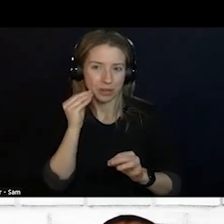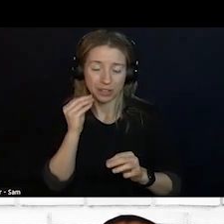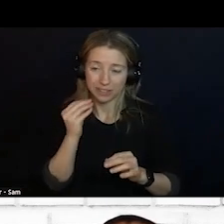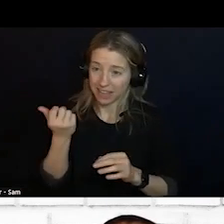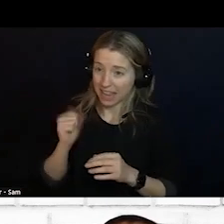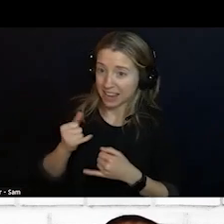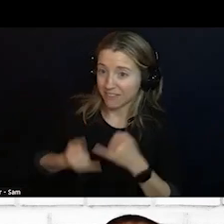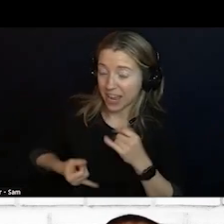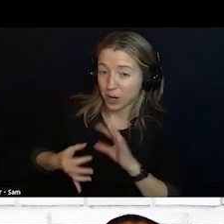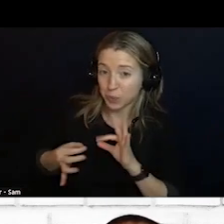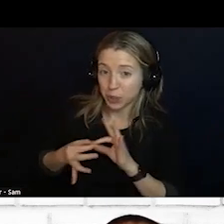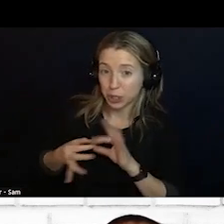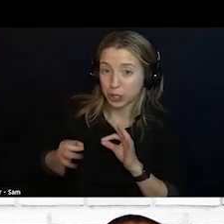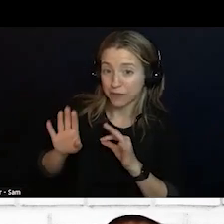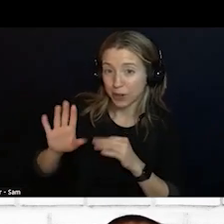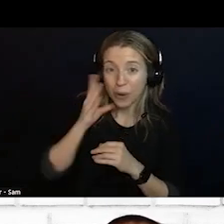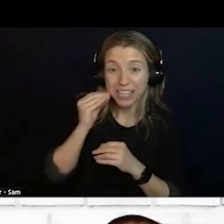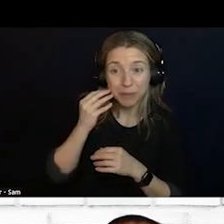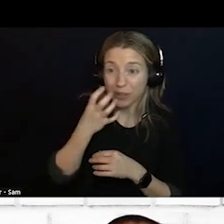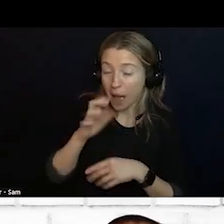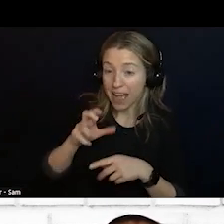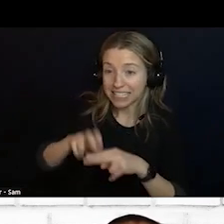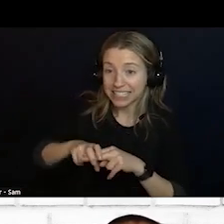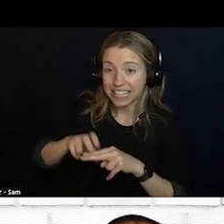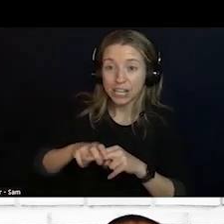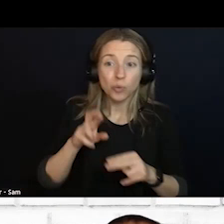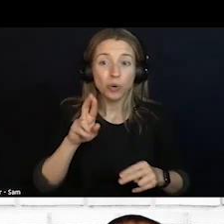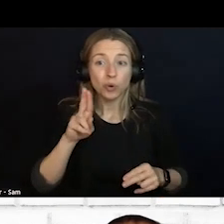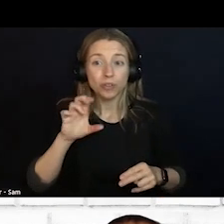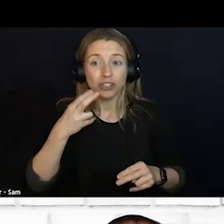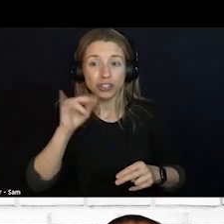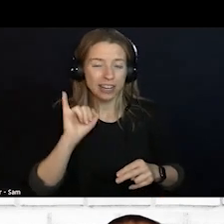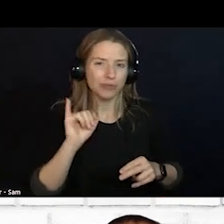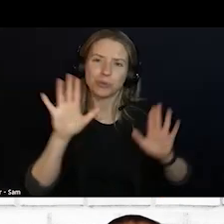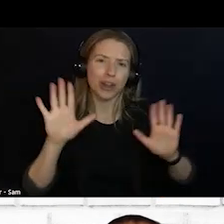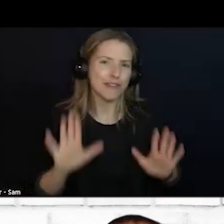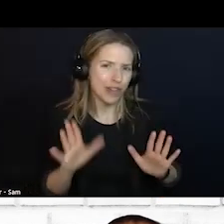AND I COULD JUST RELY ON FRIENDS AND AUDIENCE. ANY TIME I WILL BE HAPPY TO